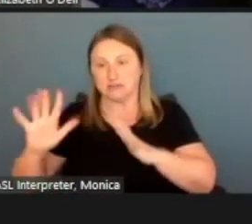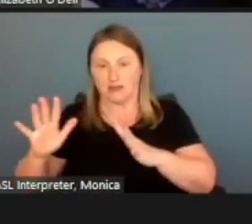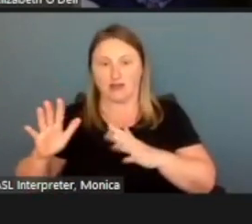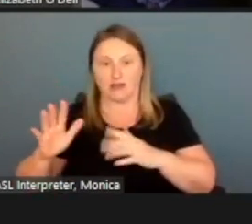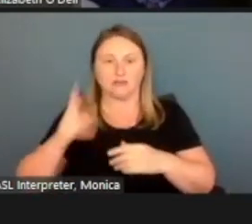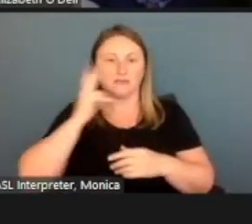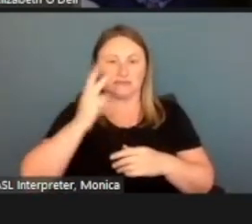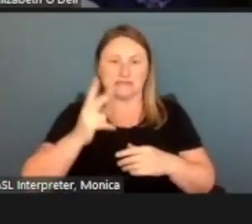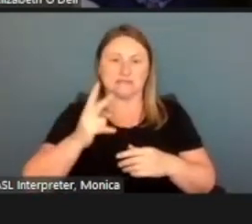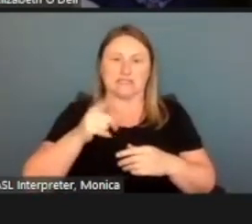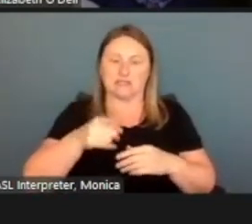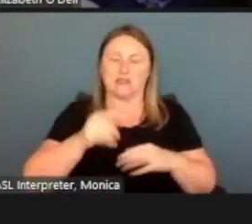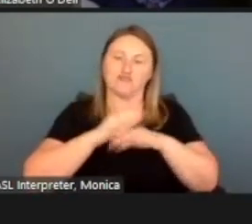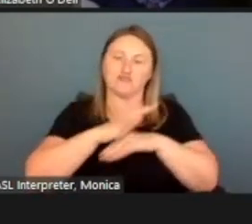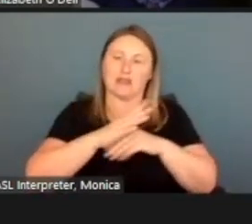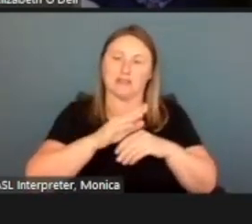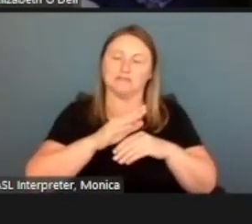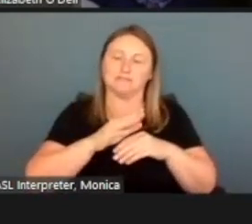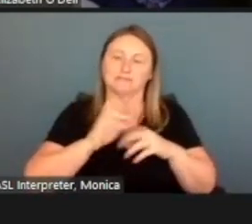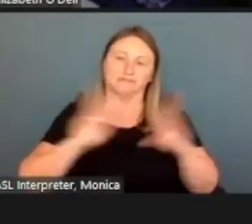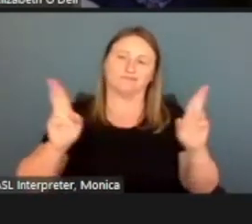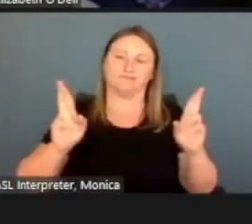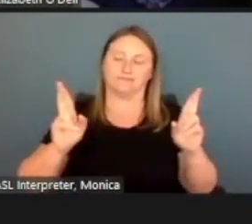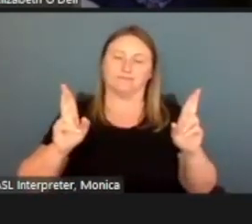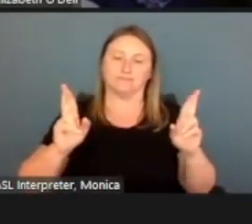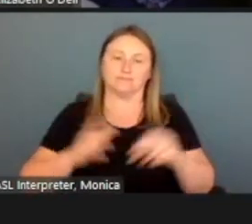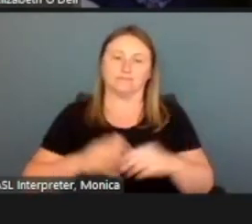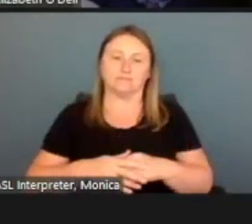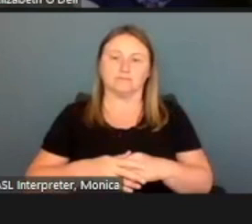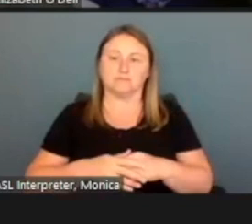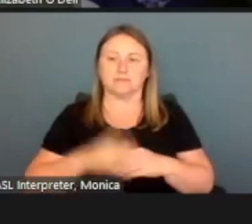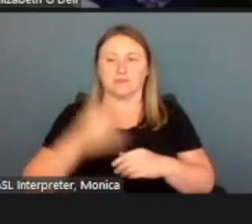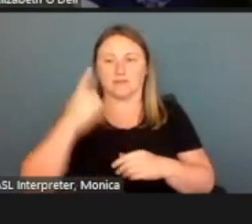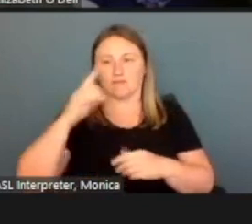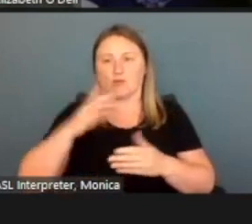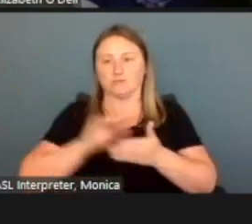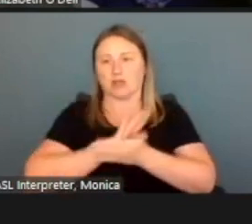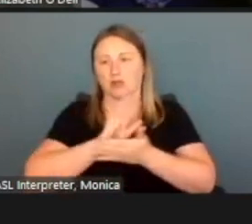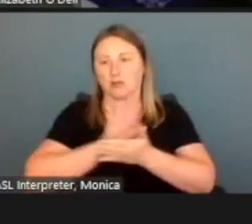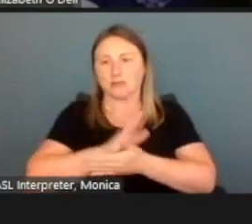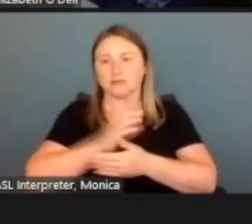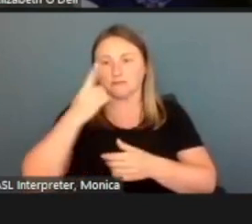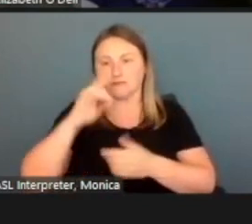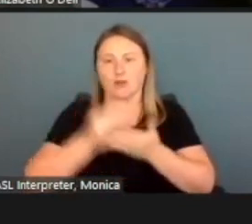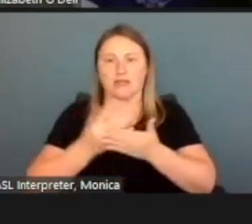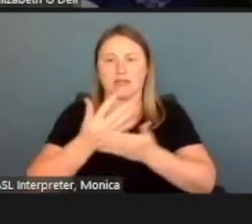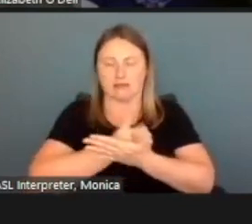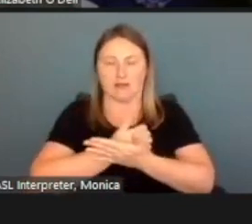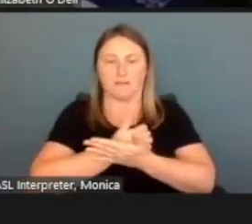Now I'm ready to submit my documents or income. And I can continue doing that process,